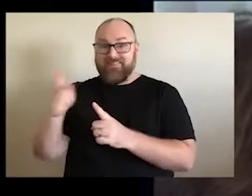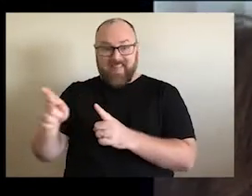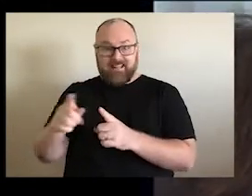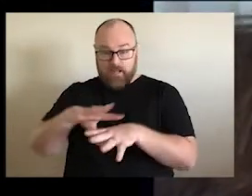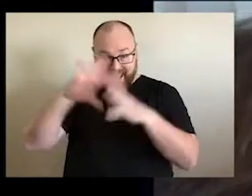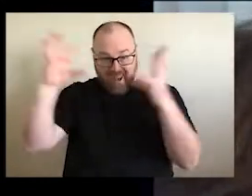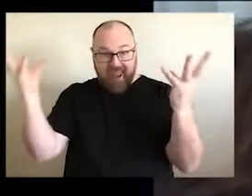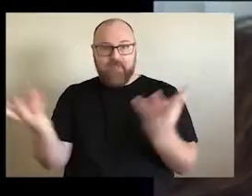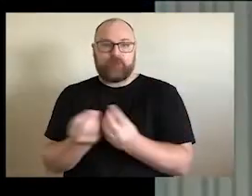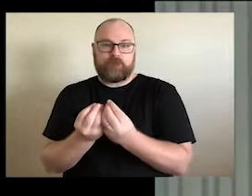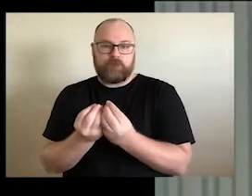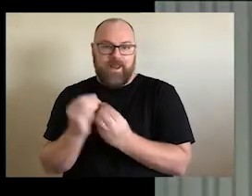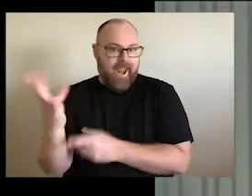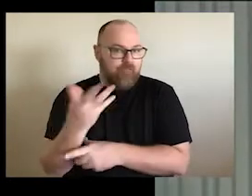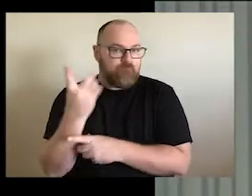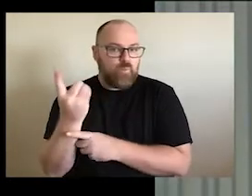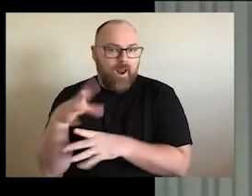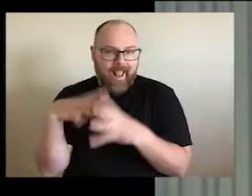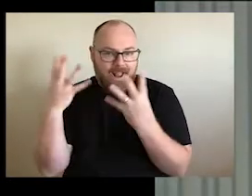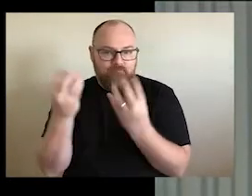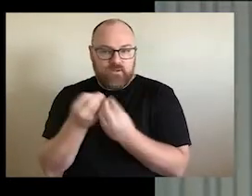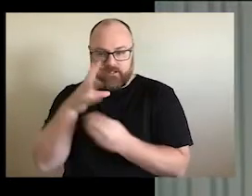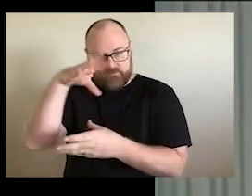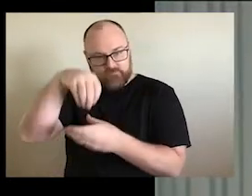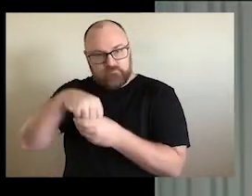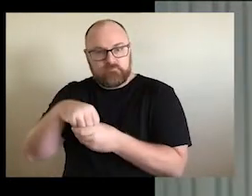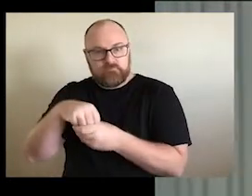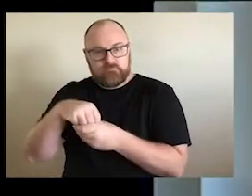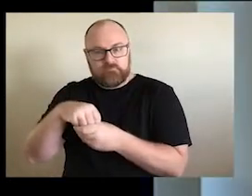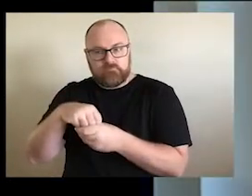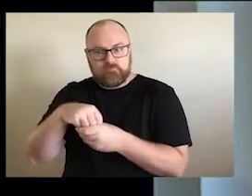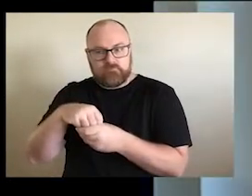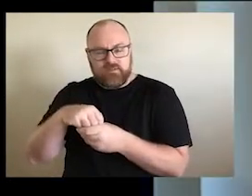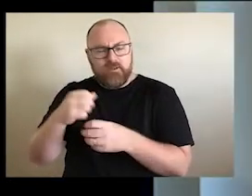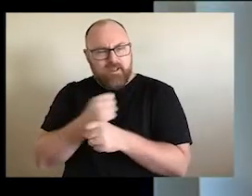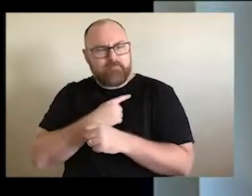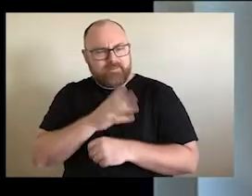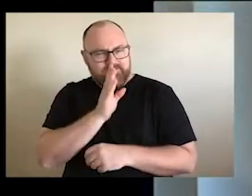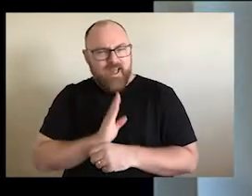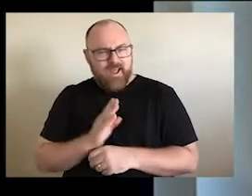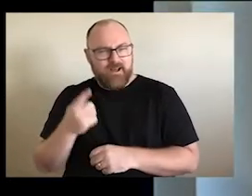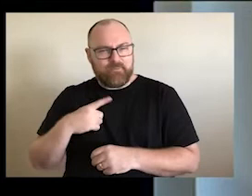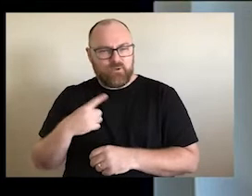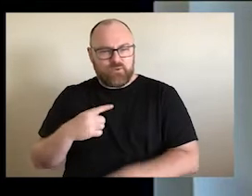everybody. That's what makes me sad to think that the majority of pastoralists are actually